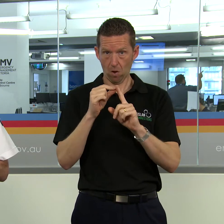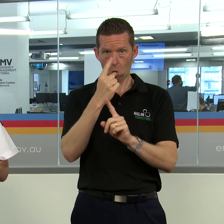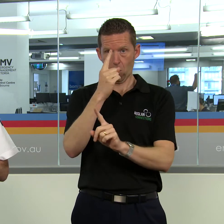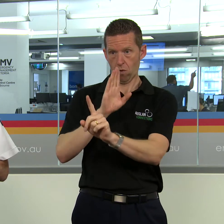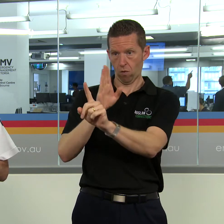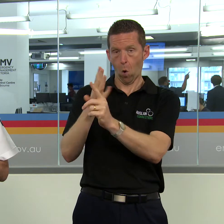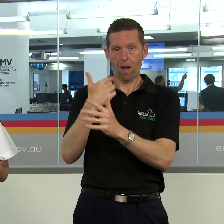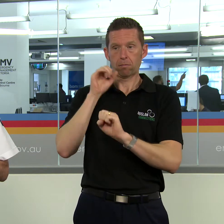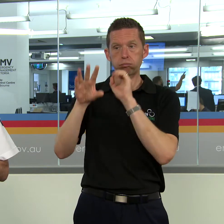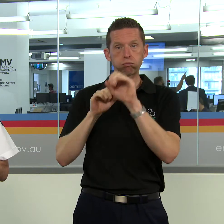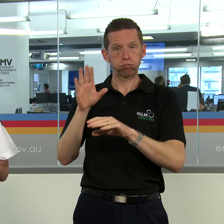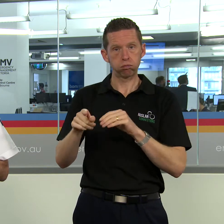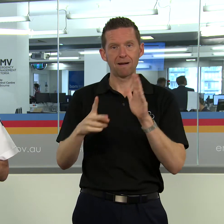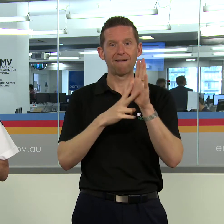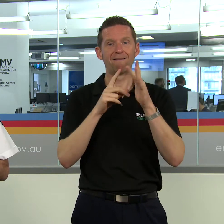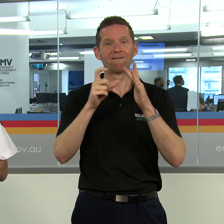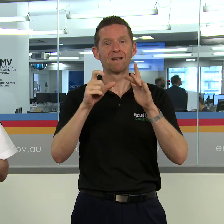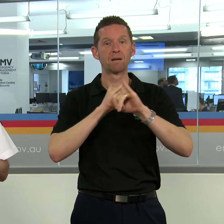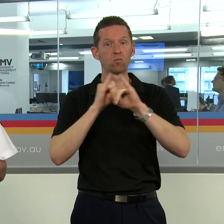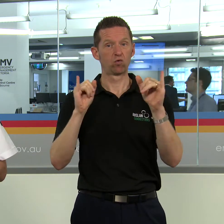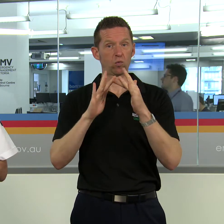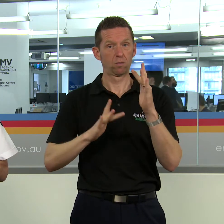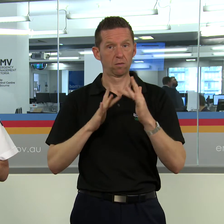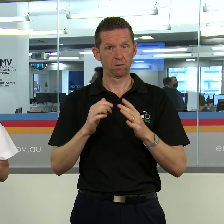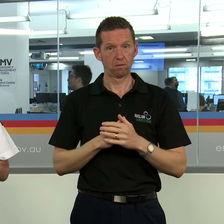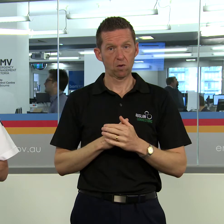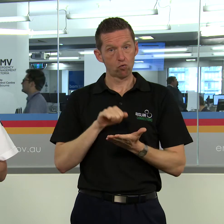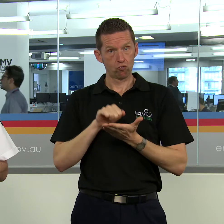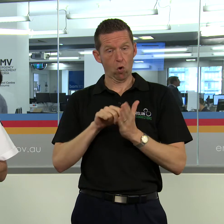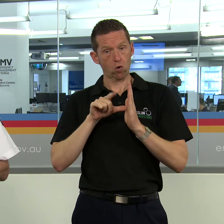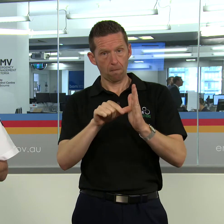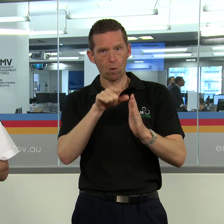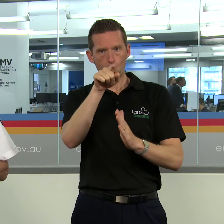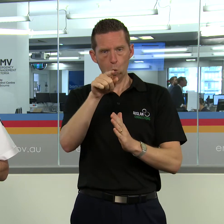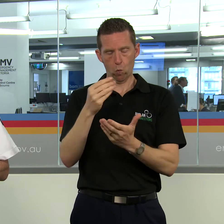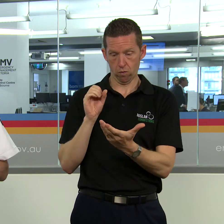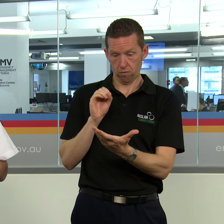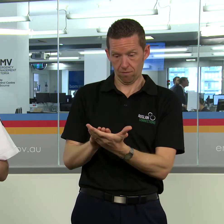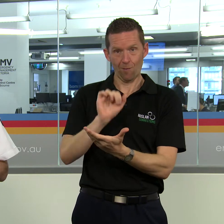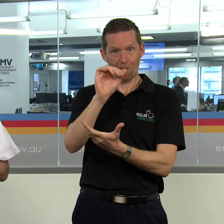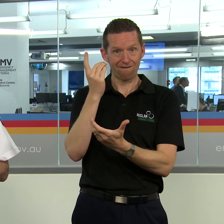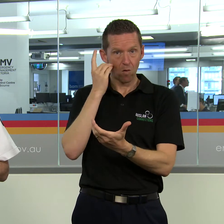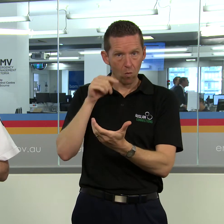our information and that’s Vic Emergency. And it’s time now to make sure that you update your phone, you update your information,